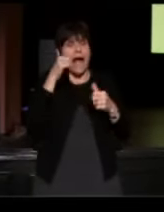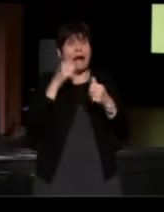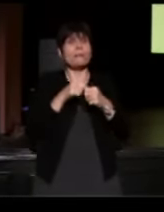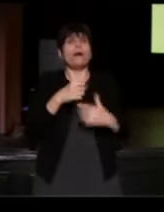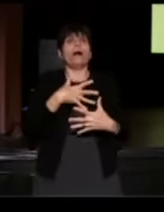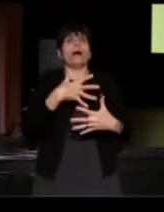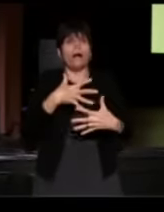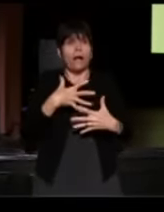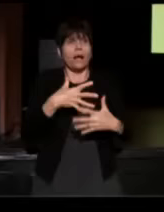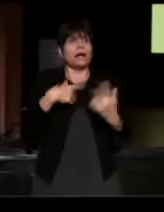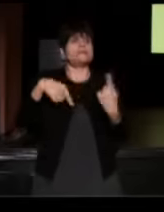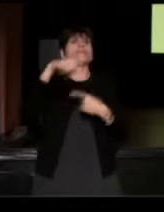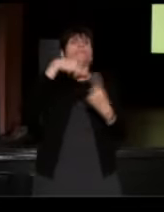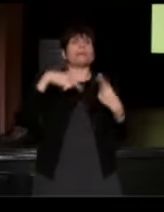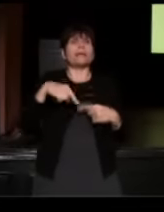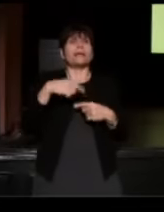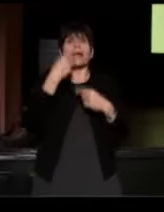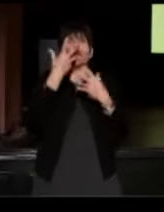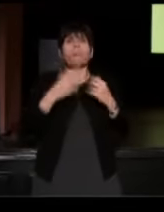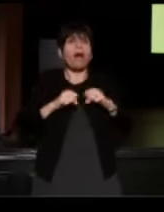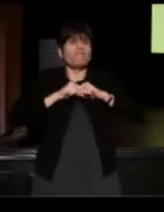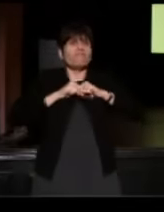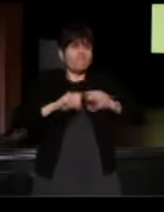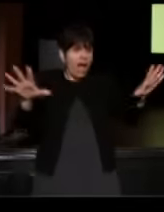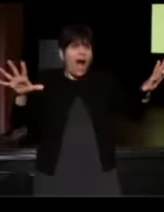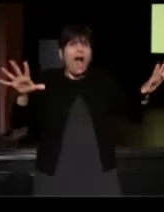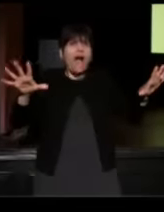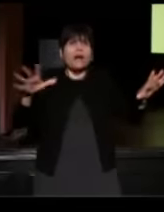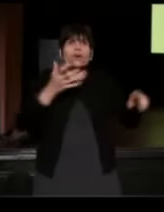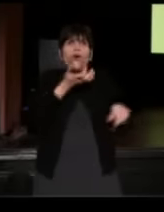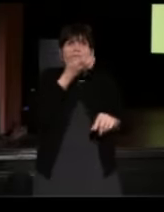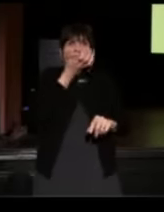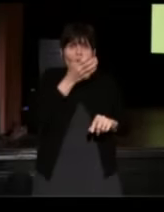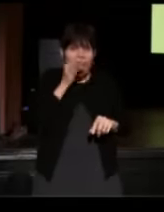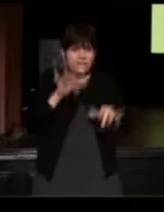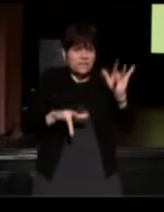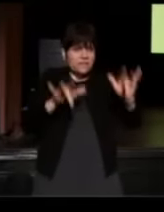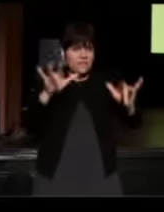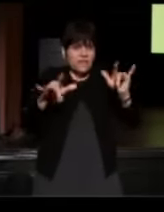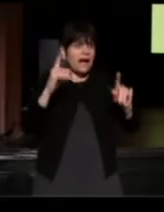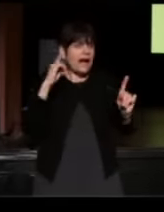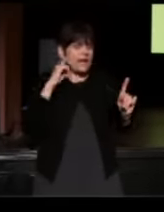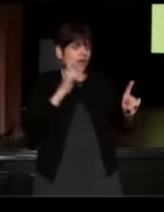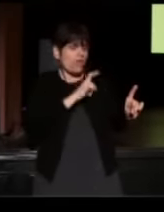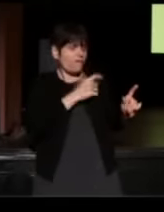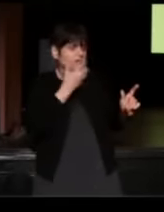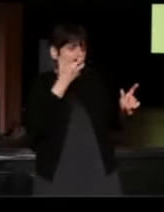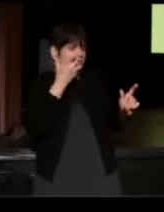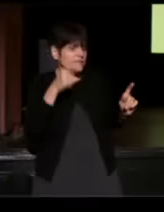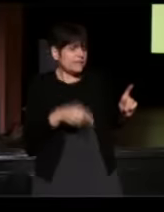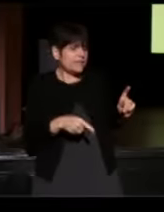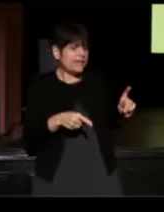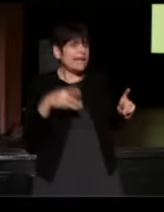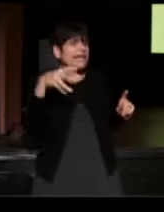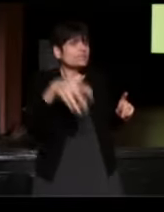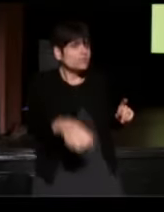and spitting and blood flying across the grass. And then I hear an officer shout out, "He's reaching for a gun!"